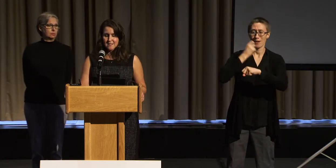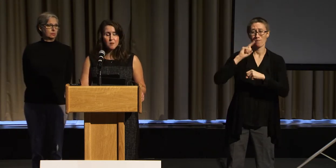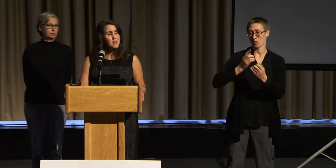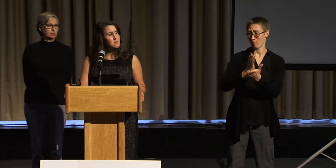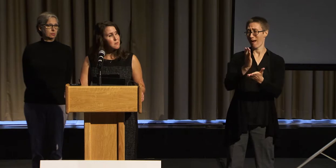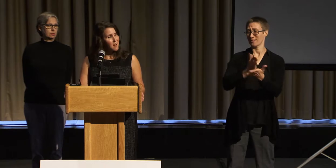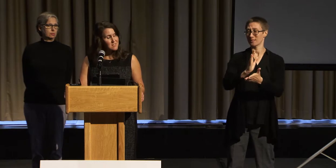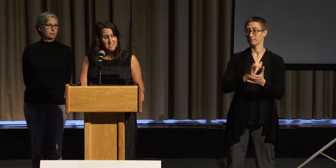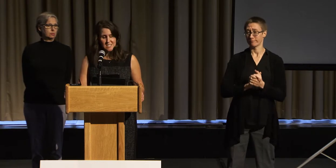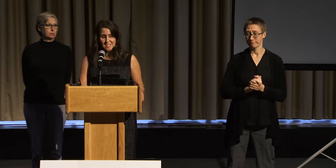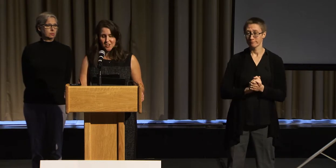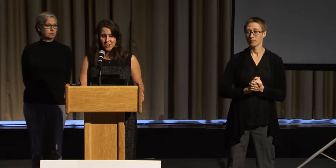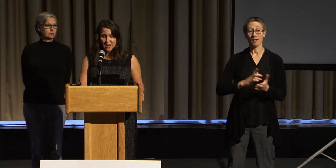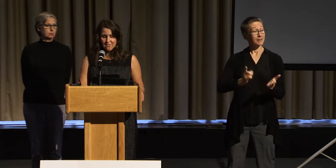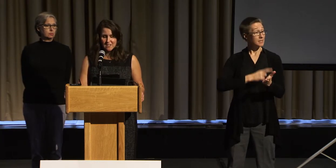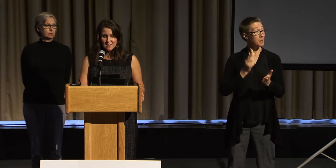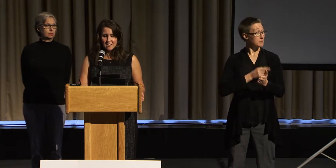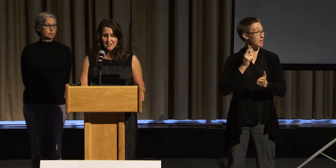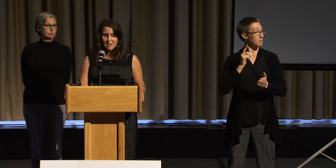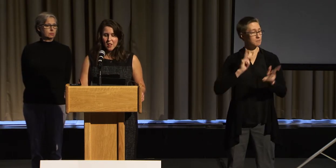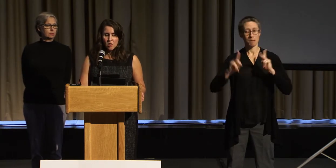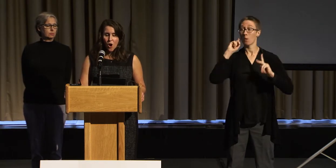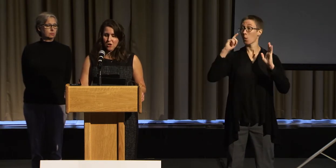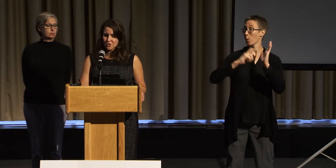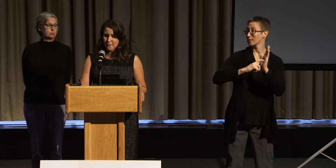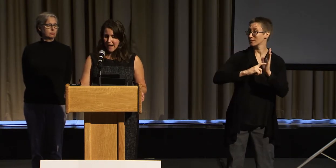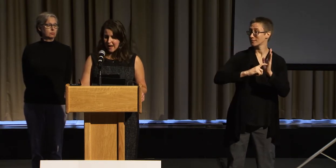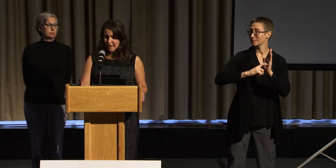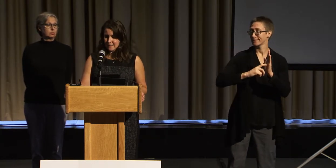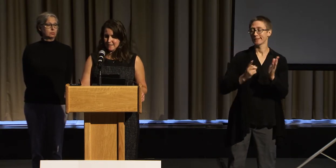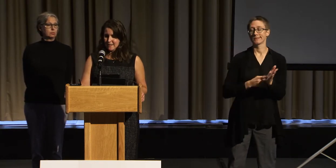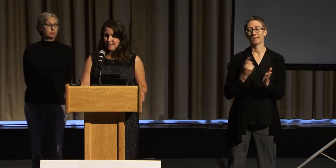Sometimes policies are crafted, laws are passed,